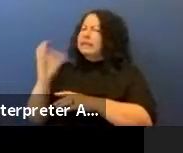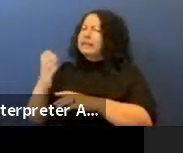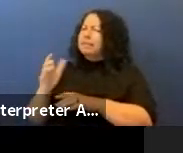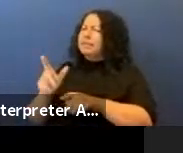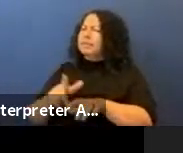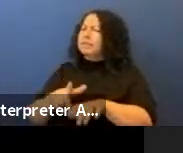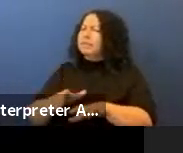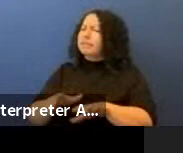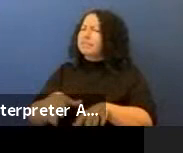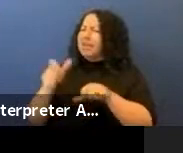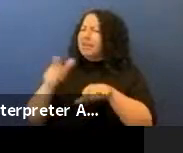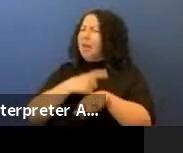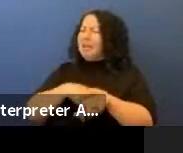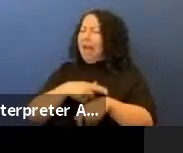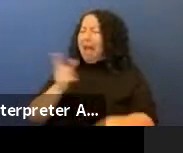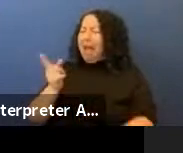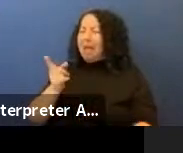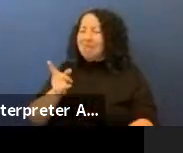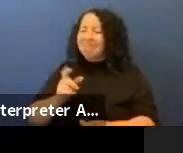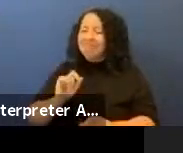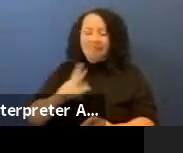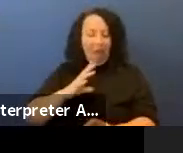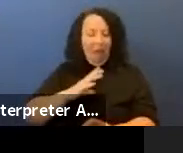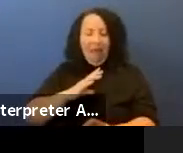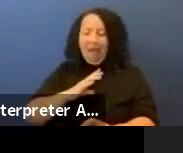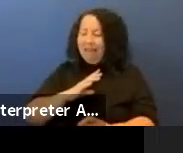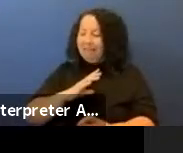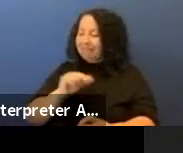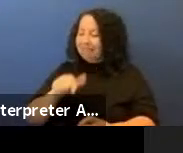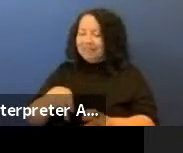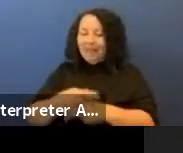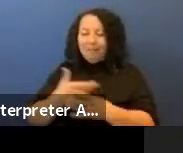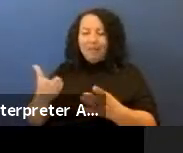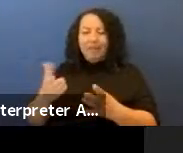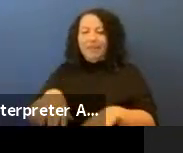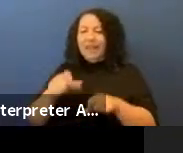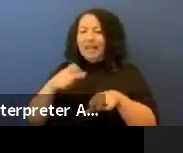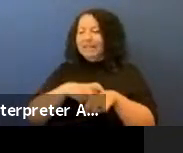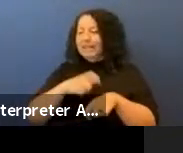these things take time. And shortly after